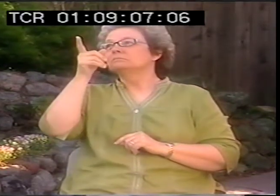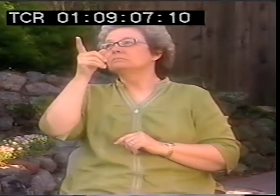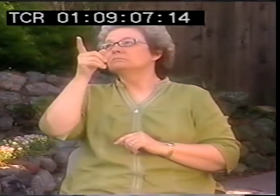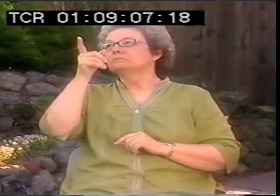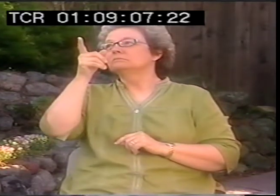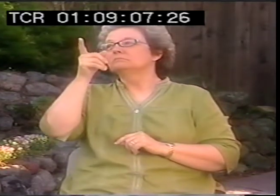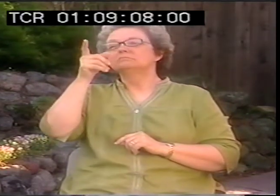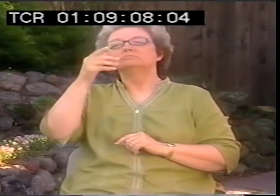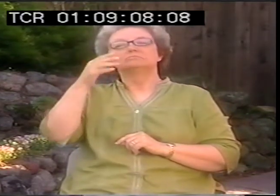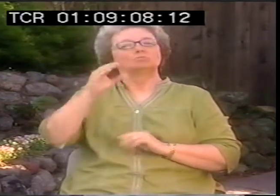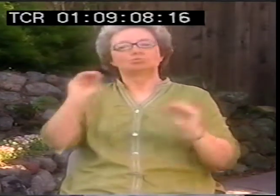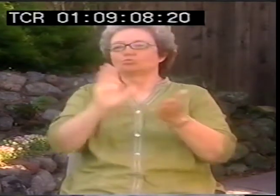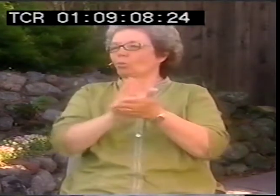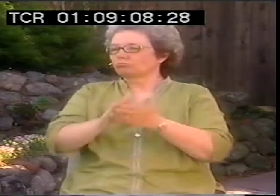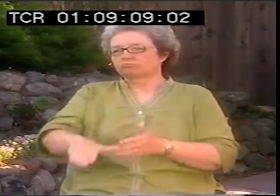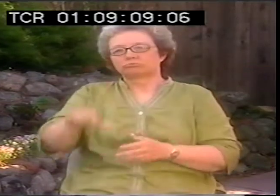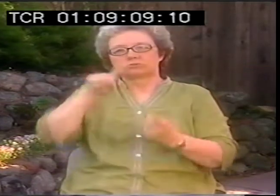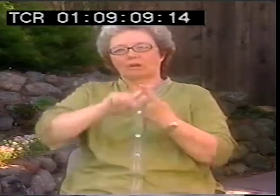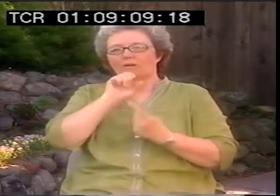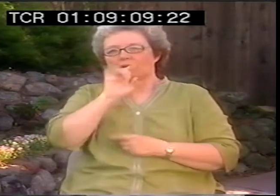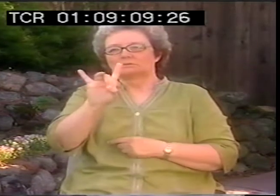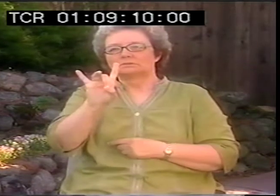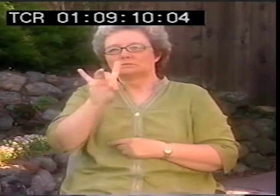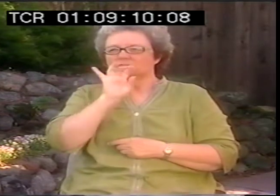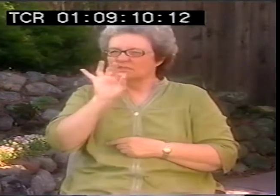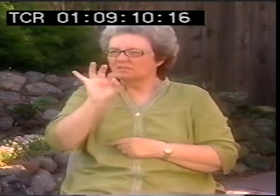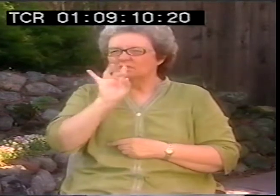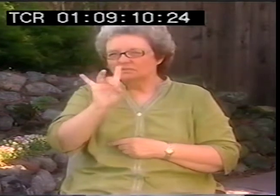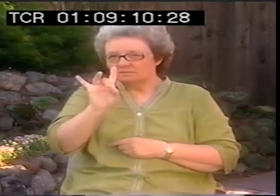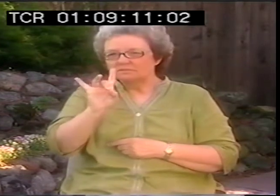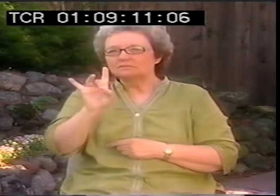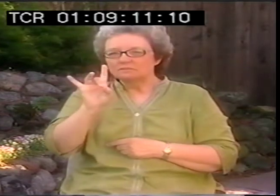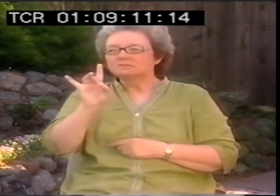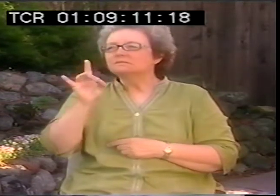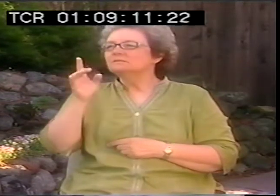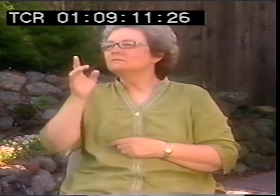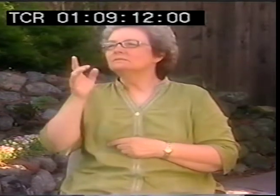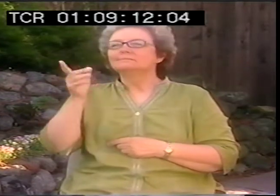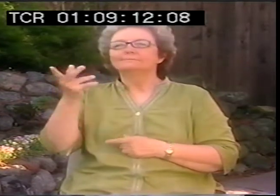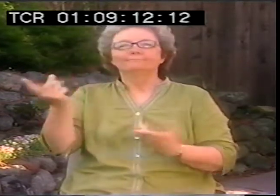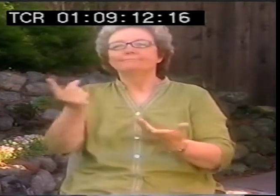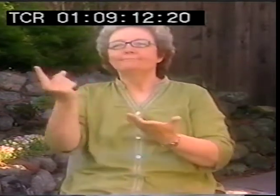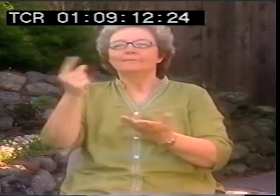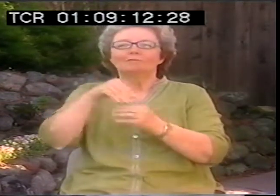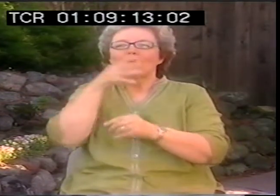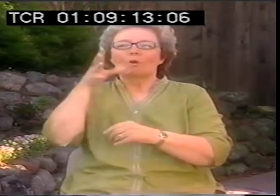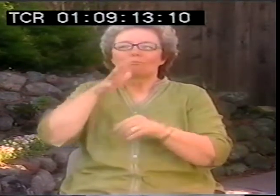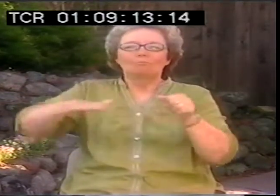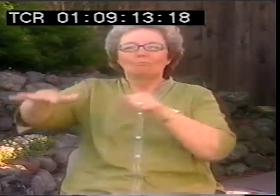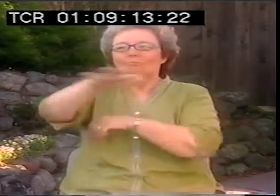And he didn't even have any education until the age of about eight or nine. He did farm work.